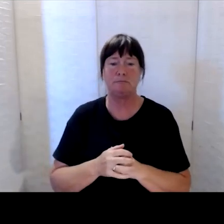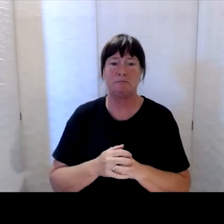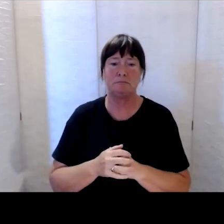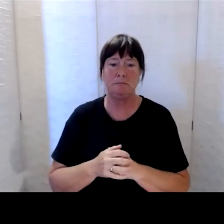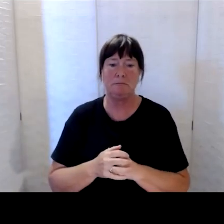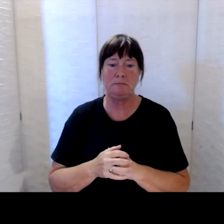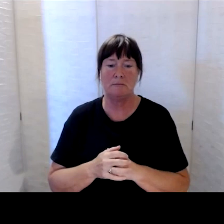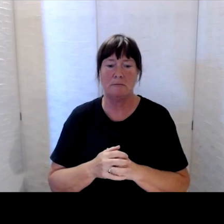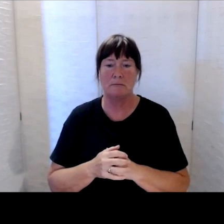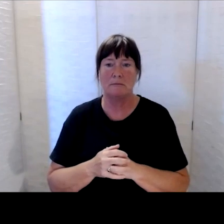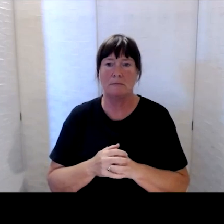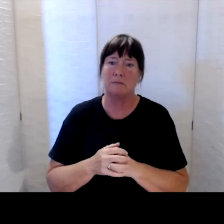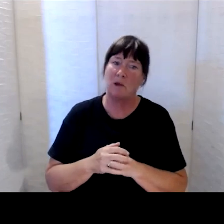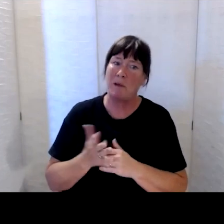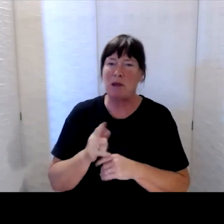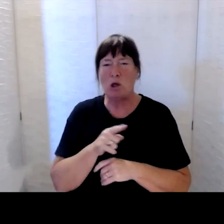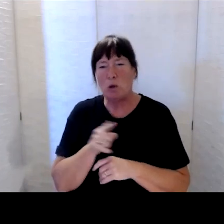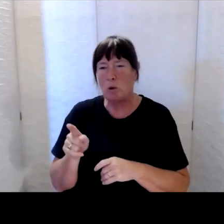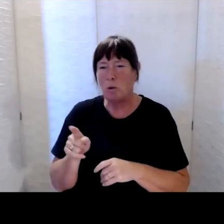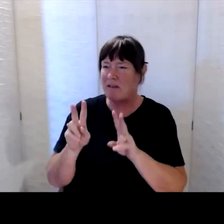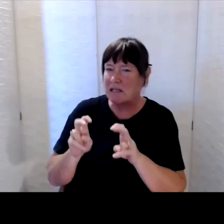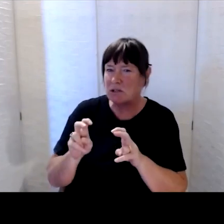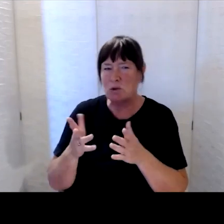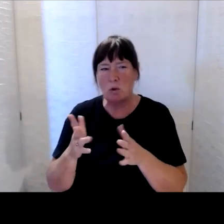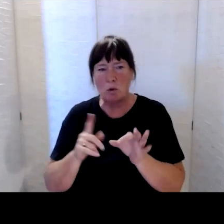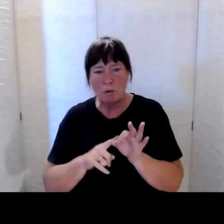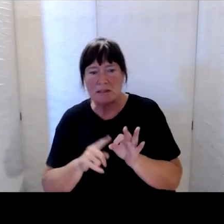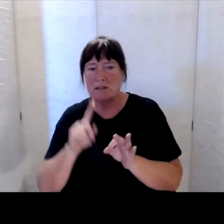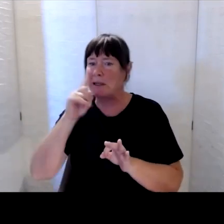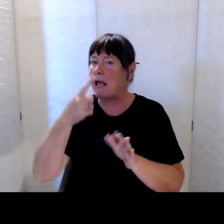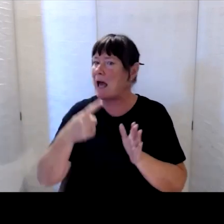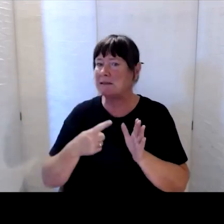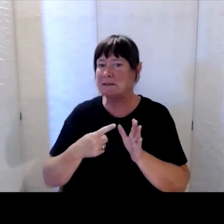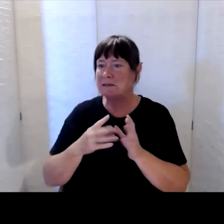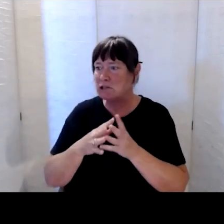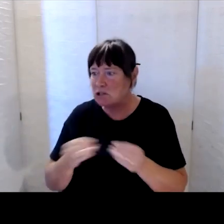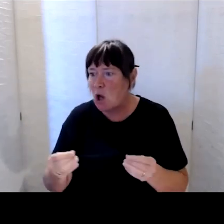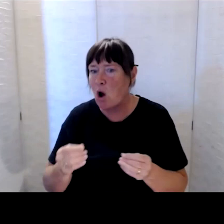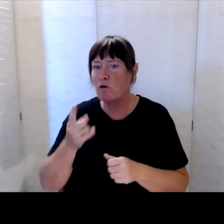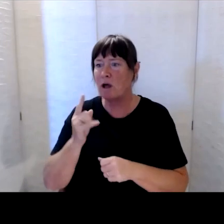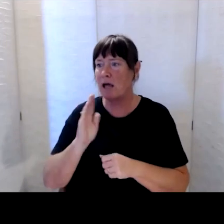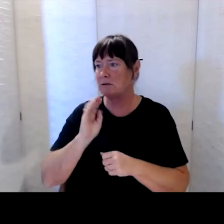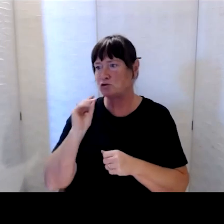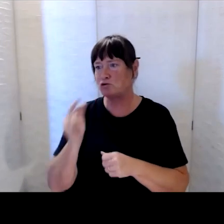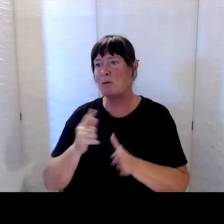You may have issues and questions that we can’t solve. Or provide answers immediately, but where we can’t,